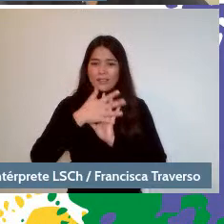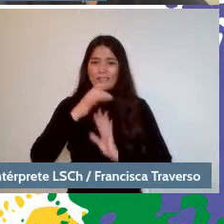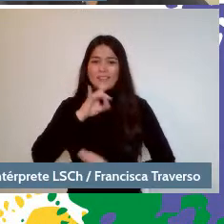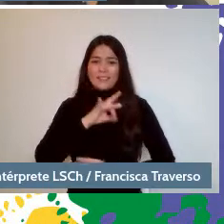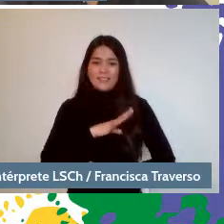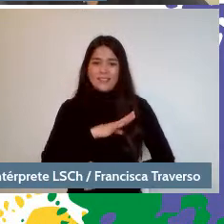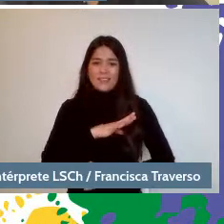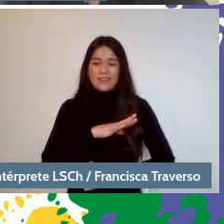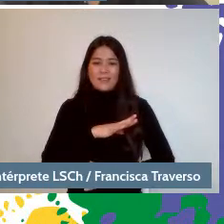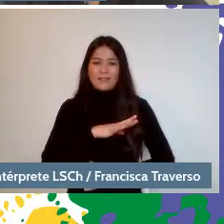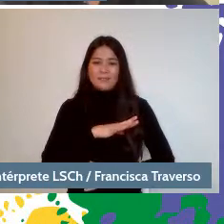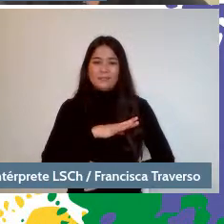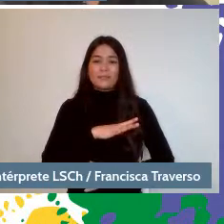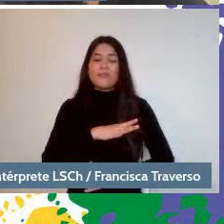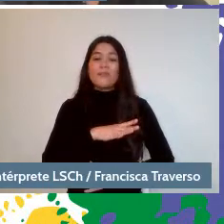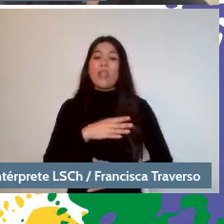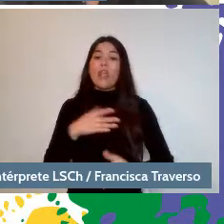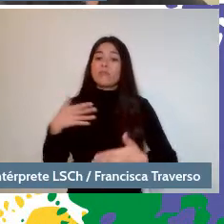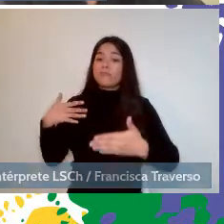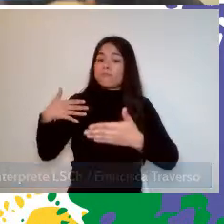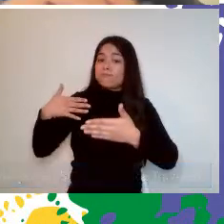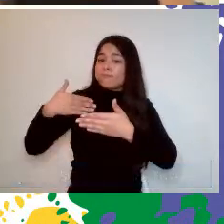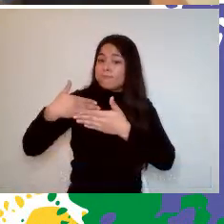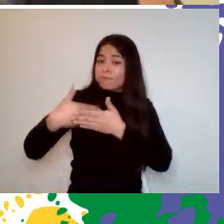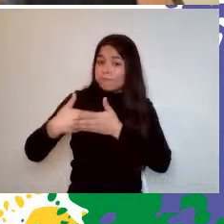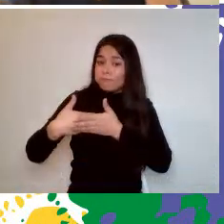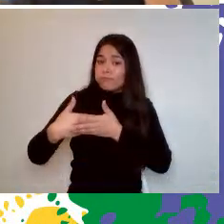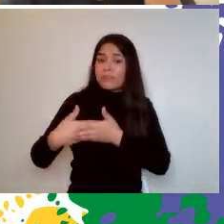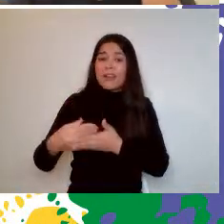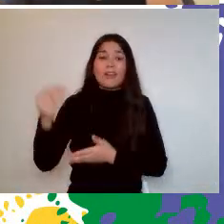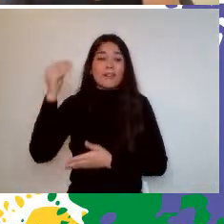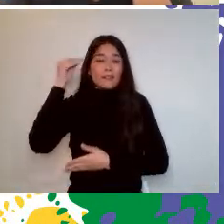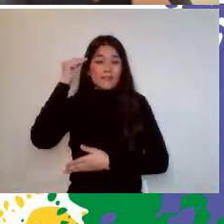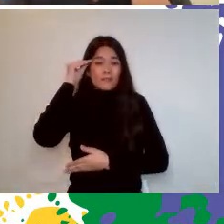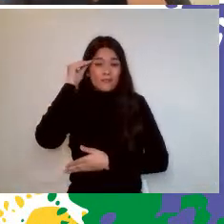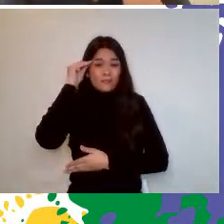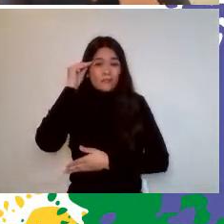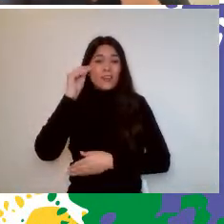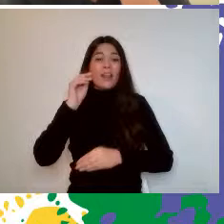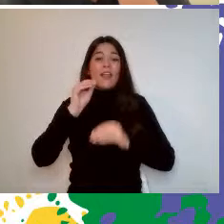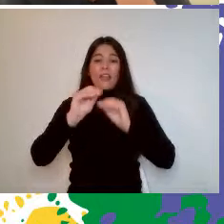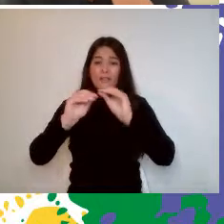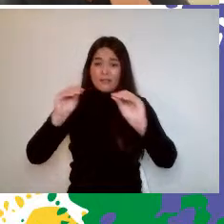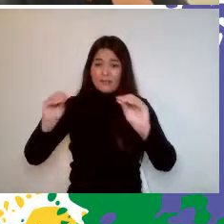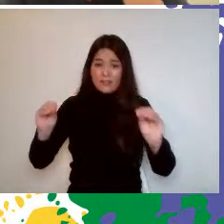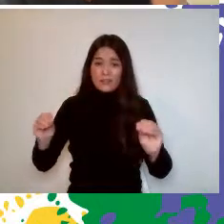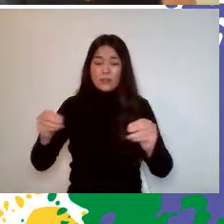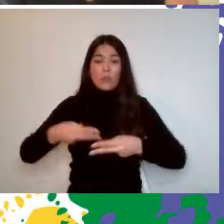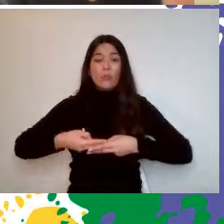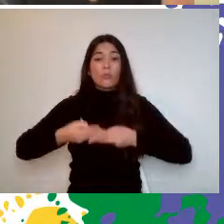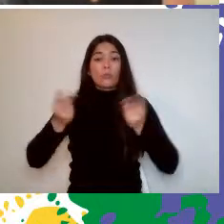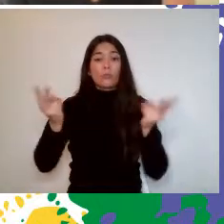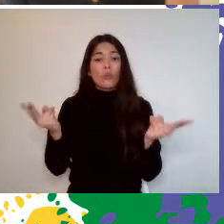And at the end, I remind you. At the end of the conversation, the public will be able to ask questions